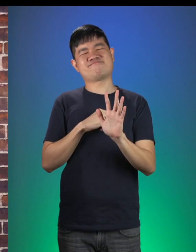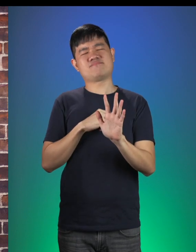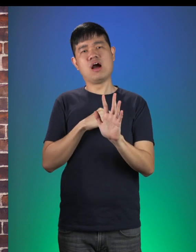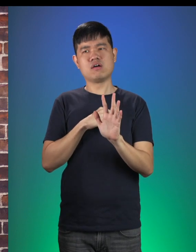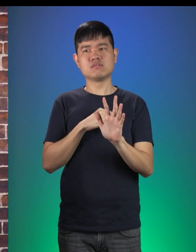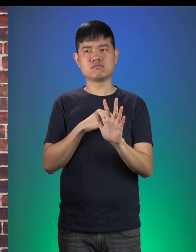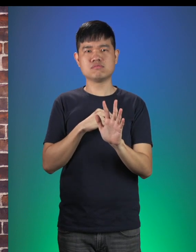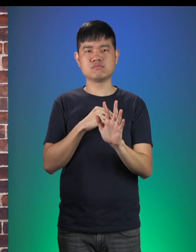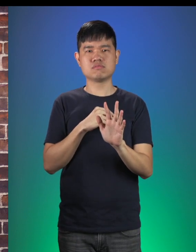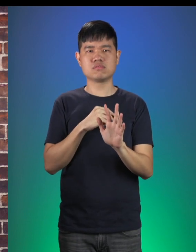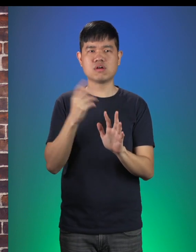What’s that sound?